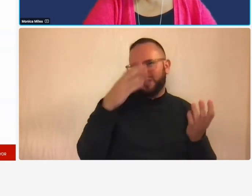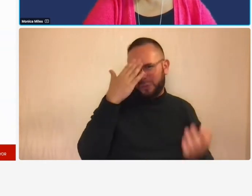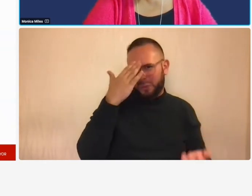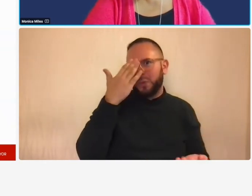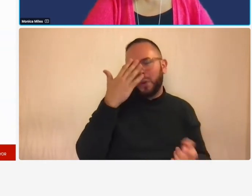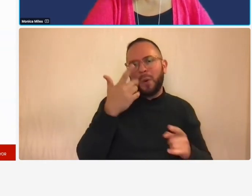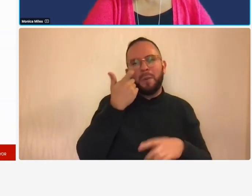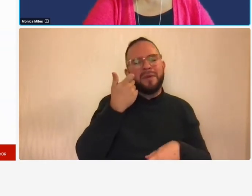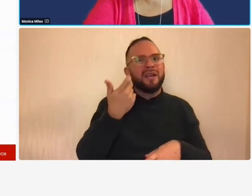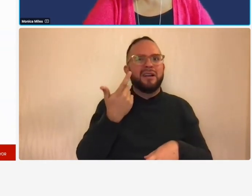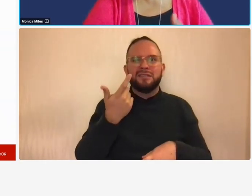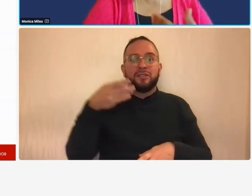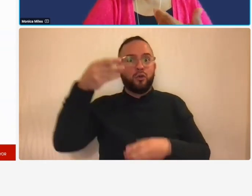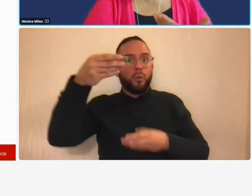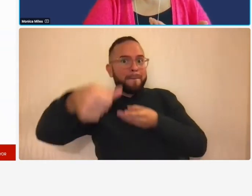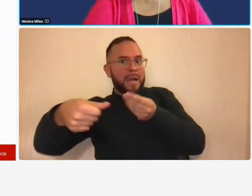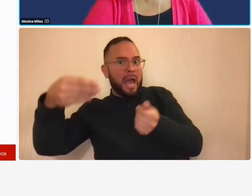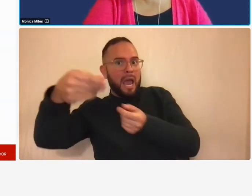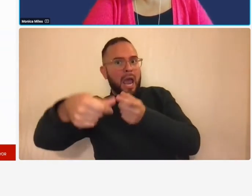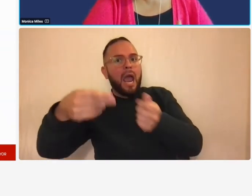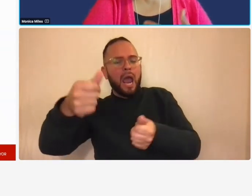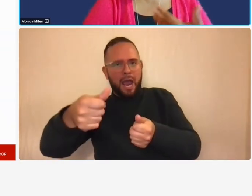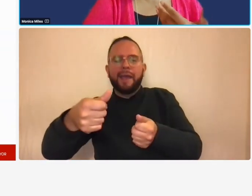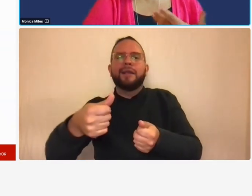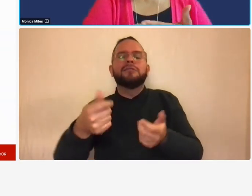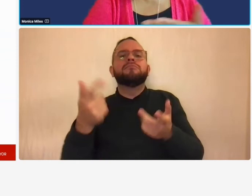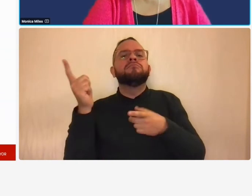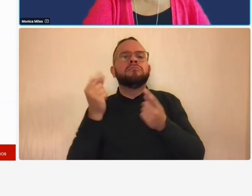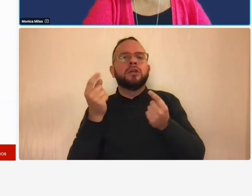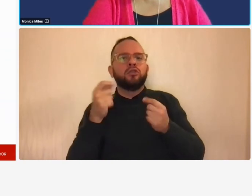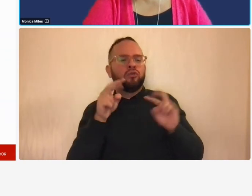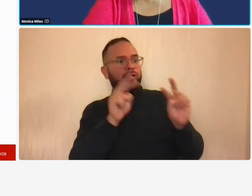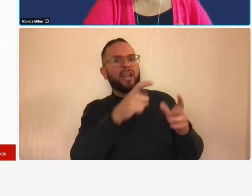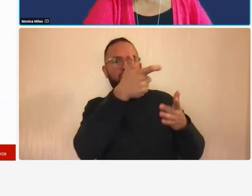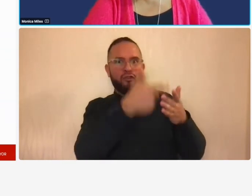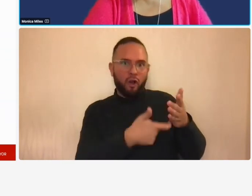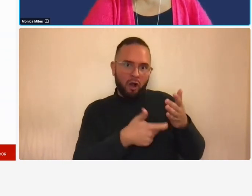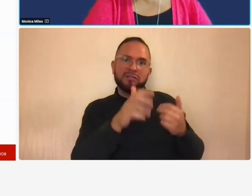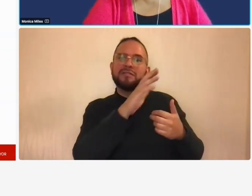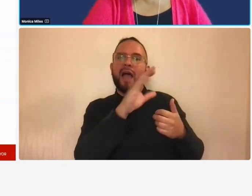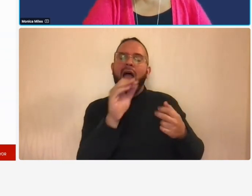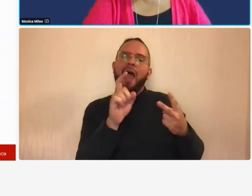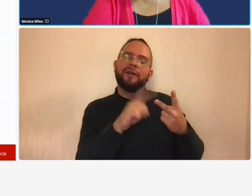on actual cost plus your overhead rate well that's part of your cost and your your profit